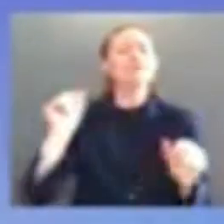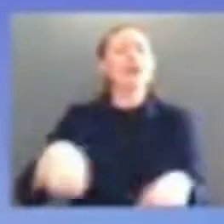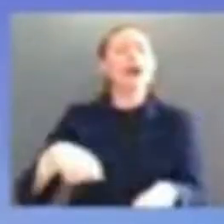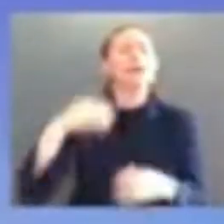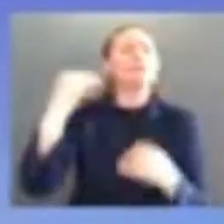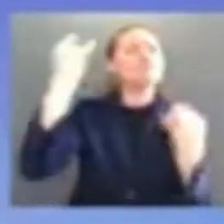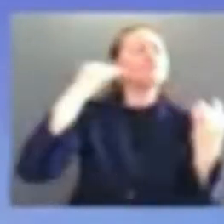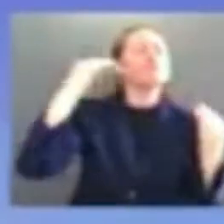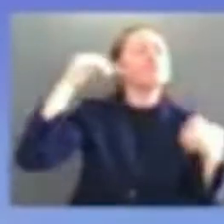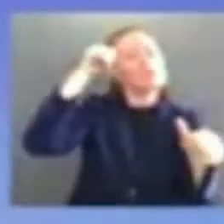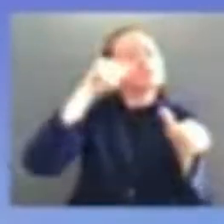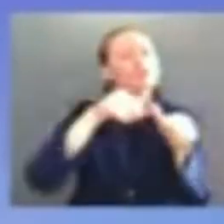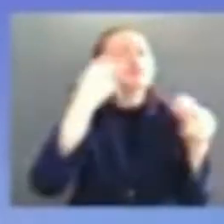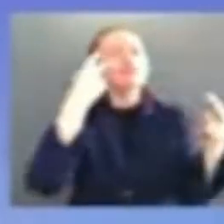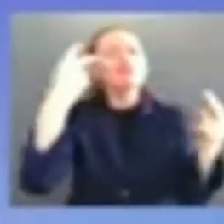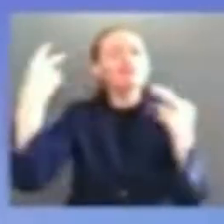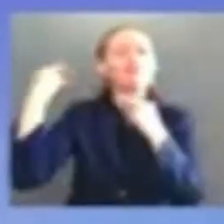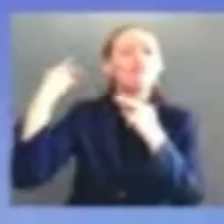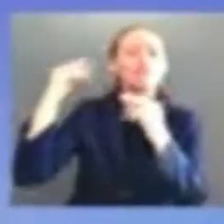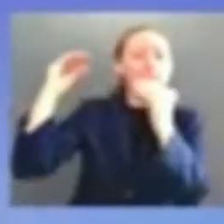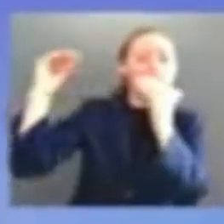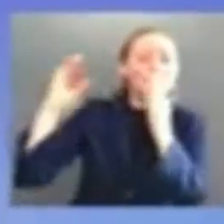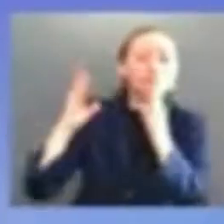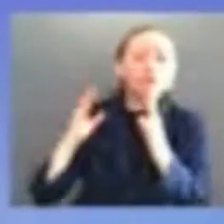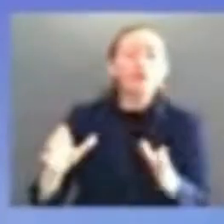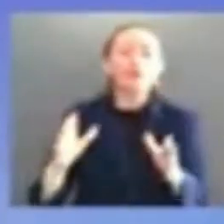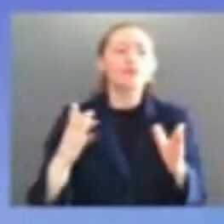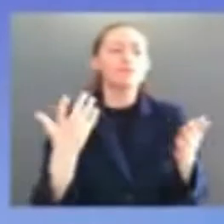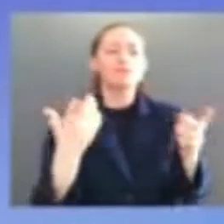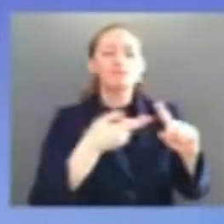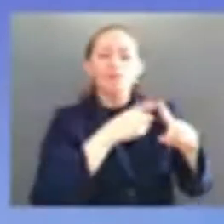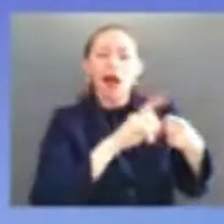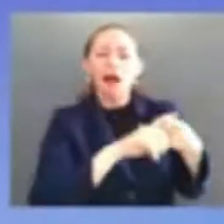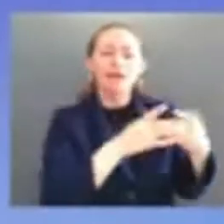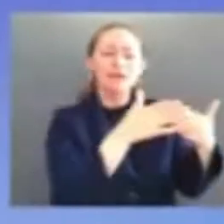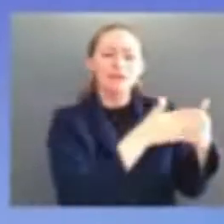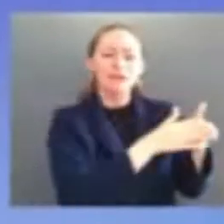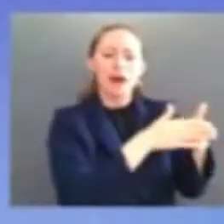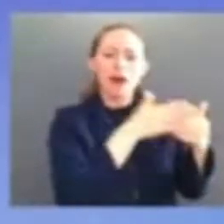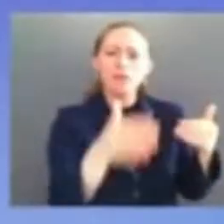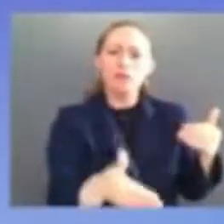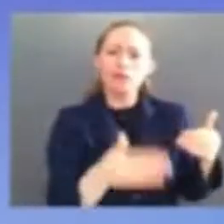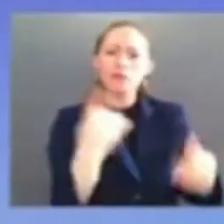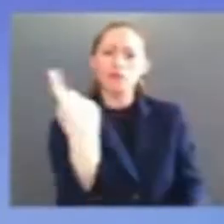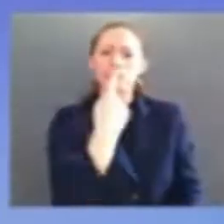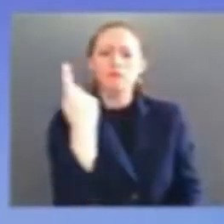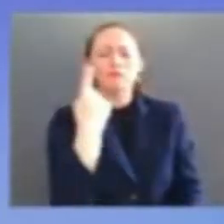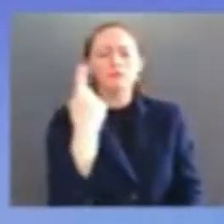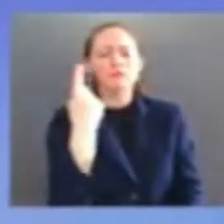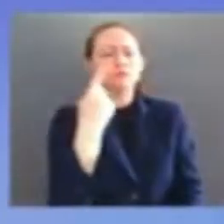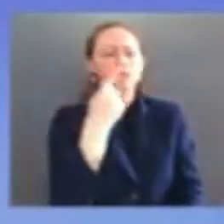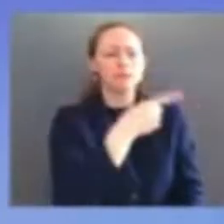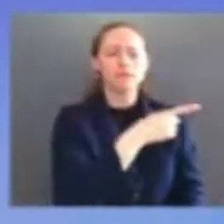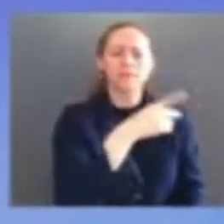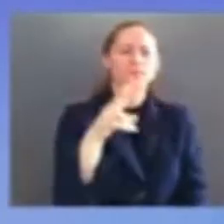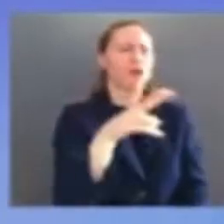you believe that you could be whatever you wanted to be it's a powerful powerful powerful notion